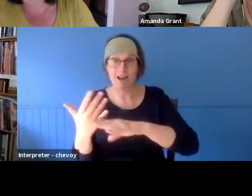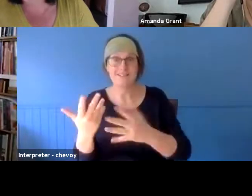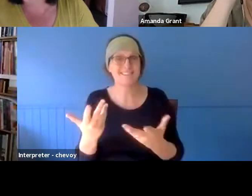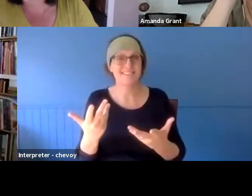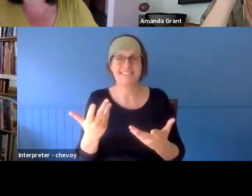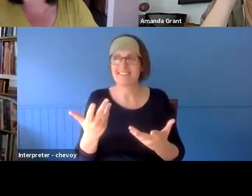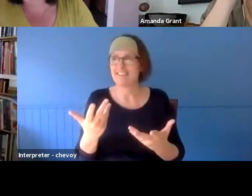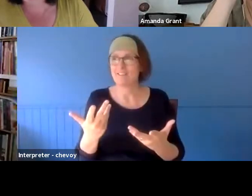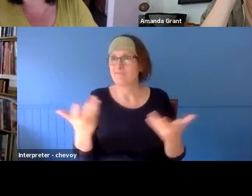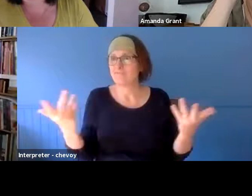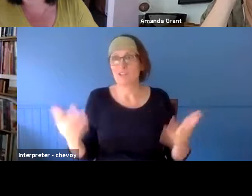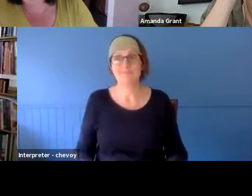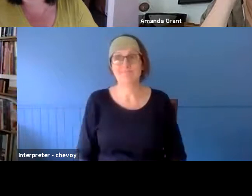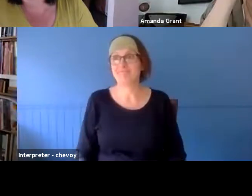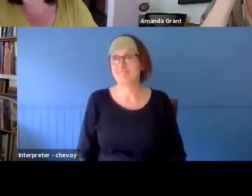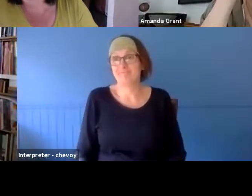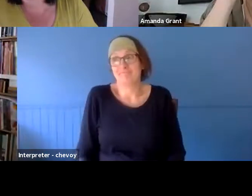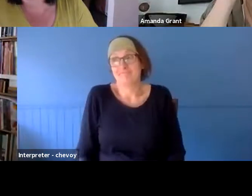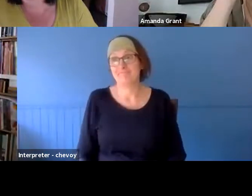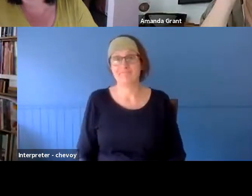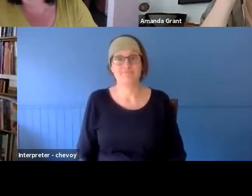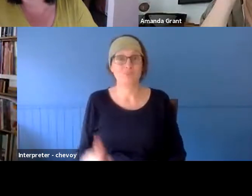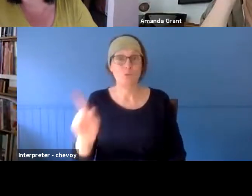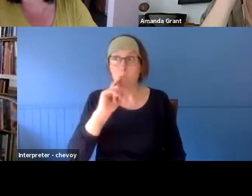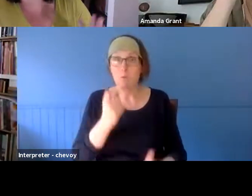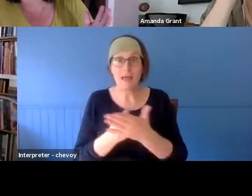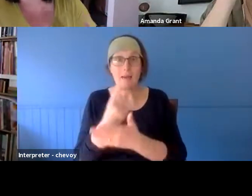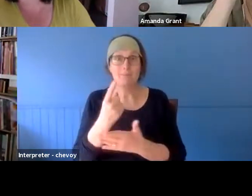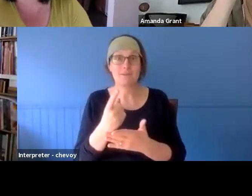there's a lot of stress yet to come that we've got to be really